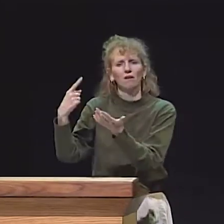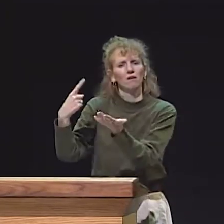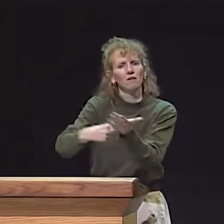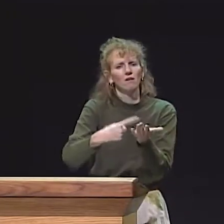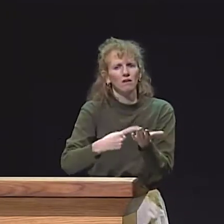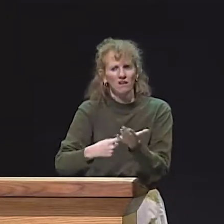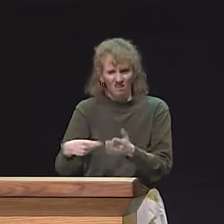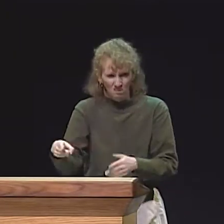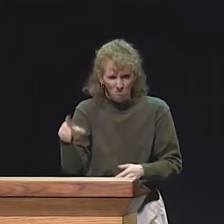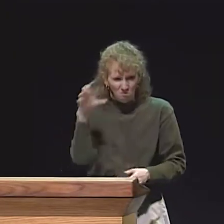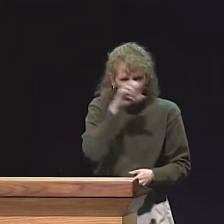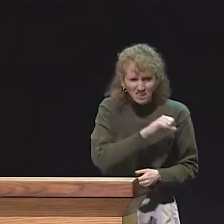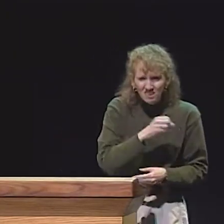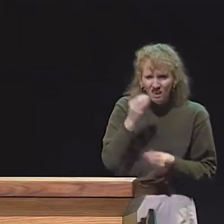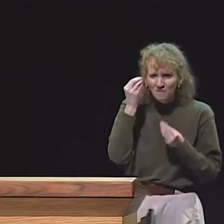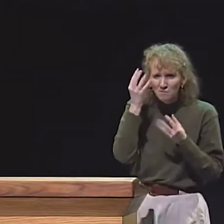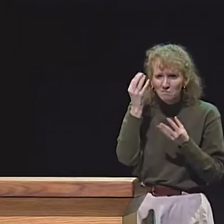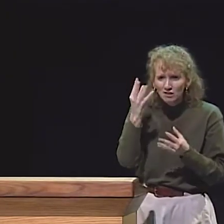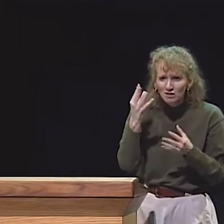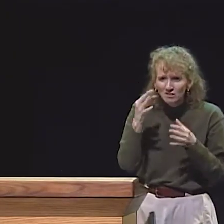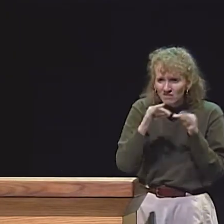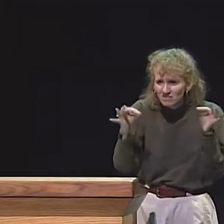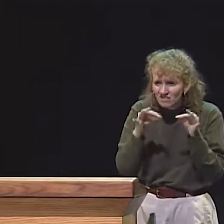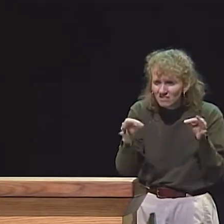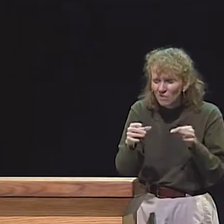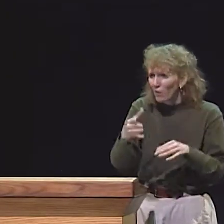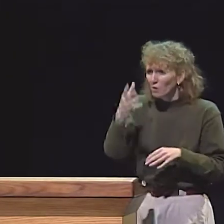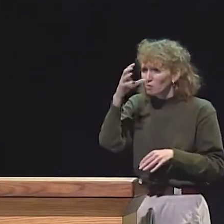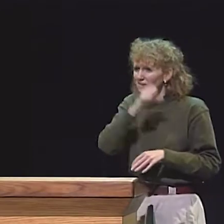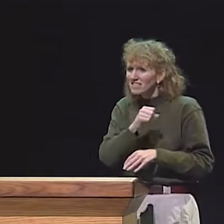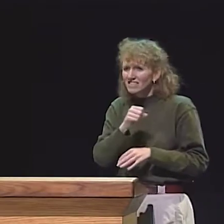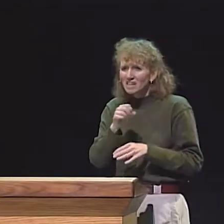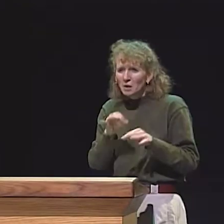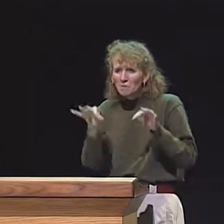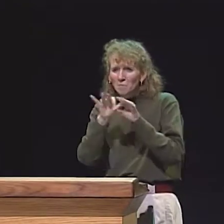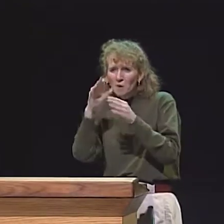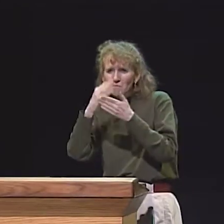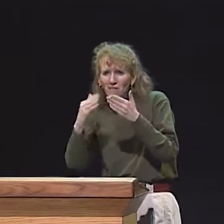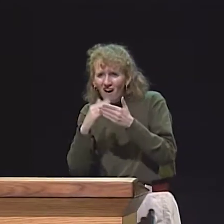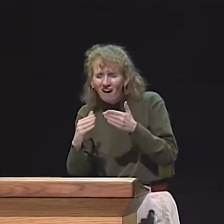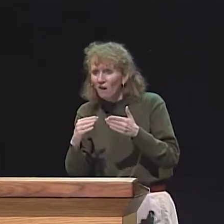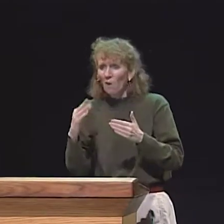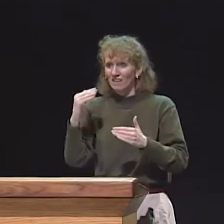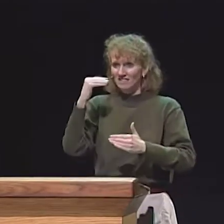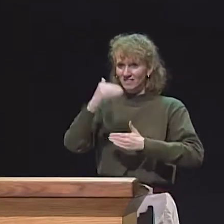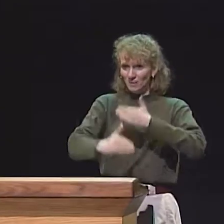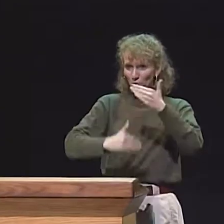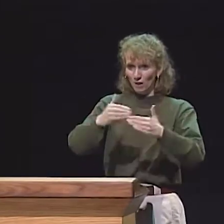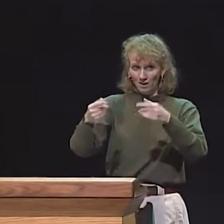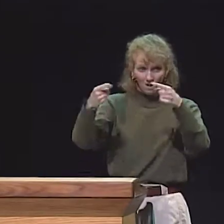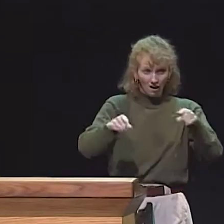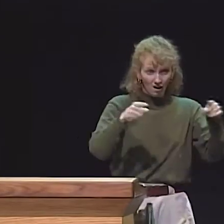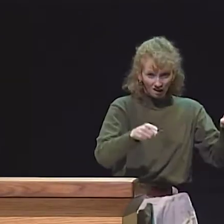THE CHILDREN ALL SIT AROUND AND I'M THERE TO FACILITATE AND DISCUSS AND I MIGHT SAY, "OH, YOU MISSED SOME INFORMATION," OR